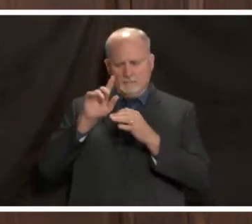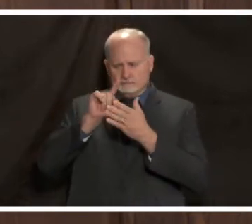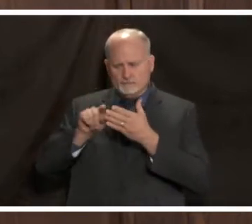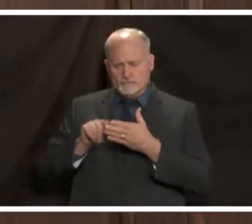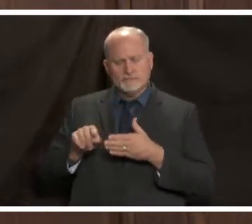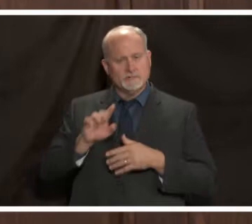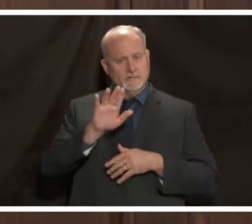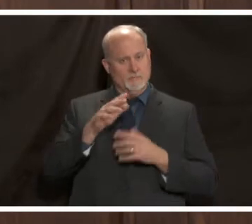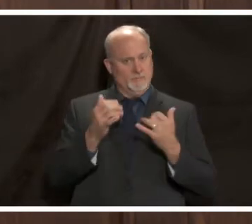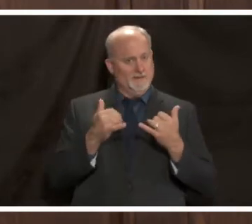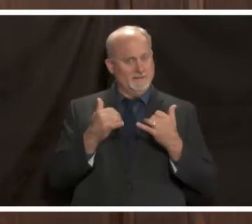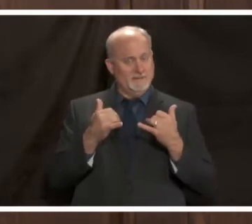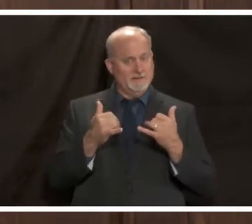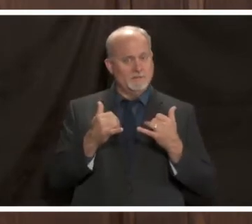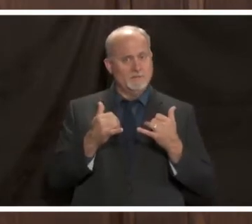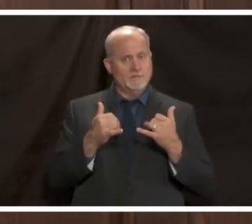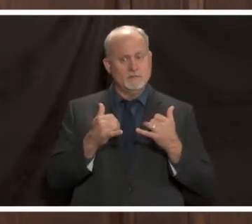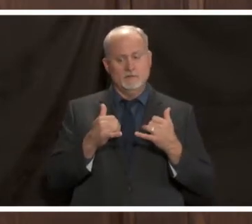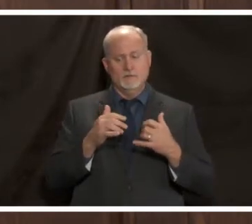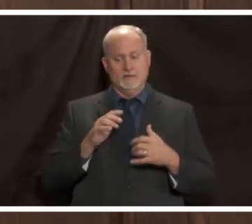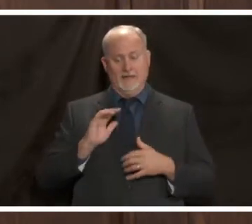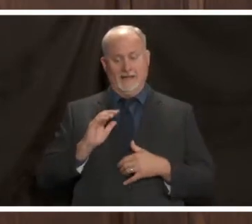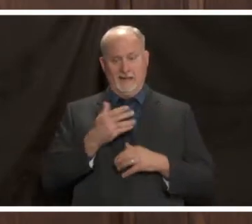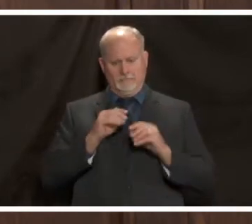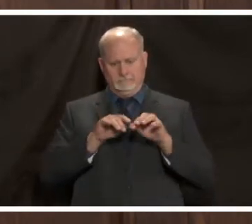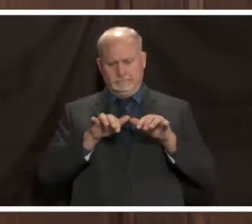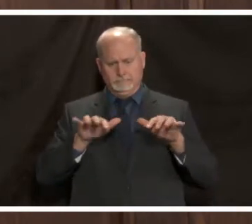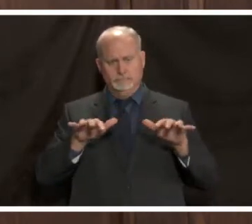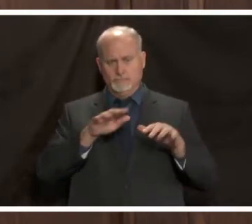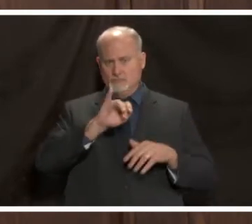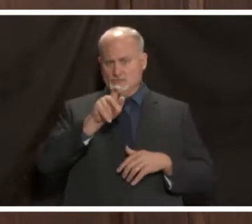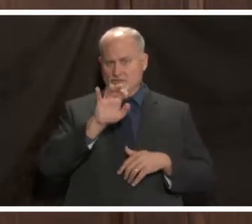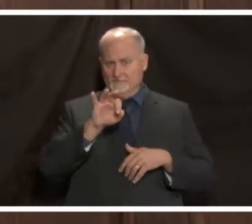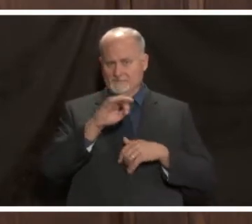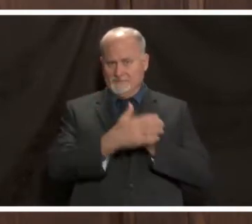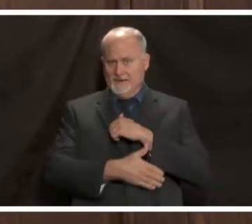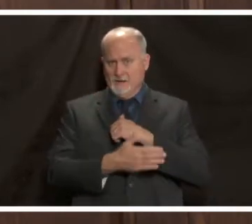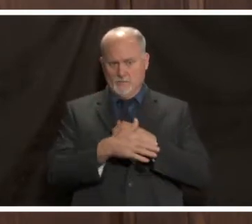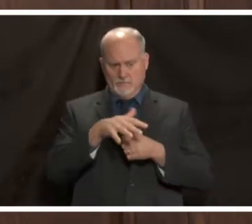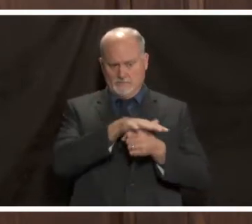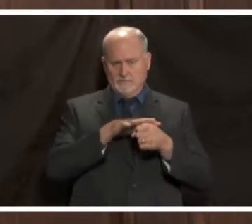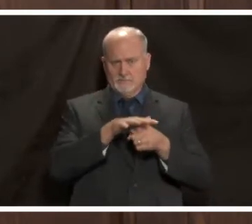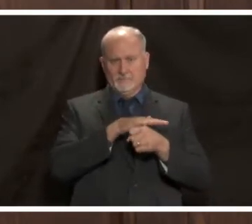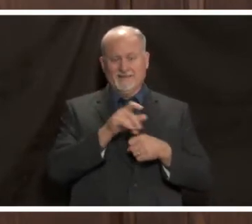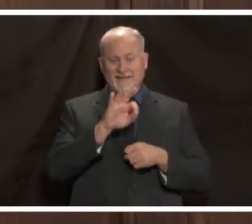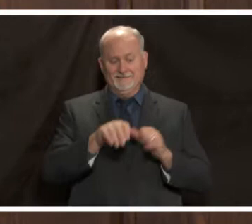right now with the level of disease activity we have in jefferson county if 10 people gather